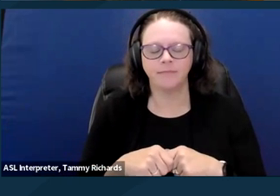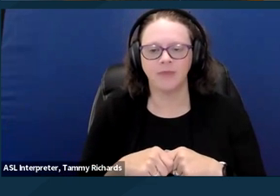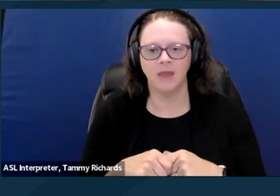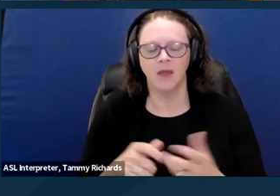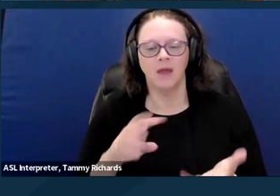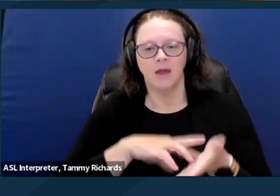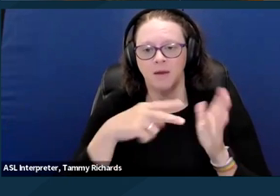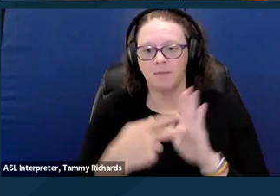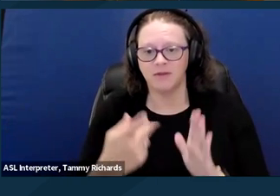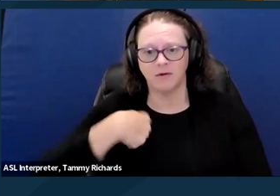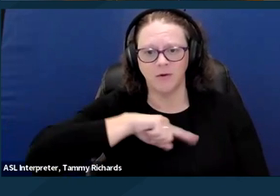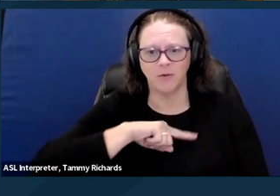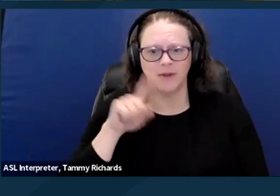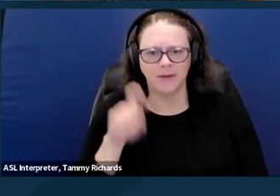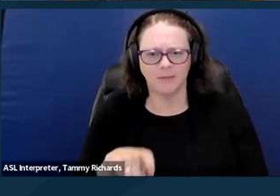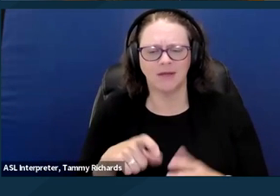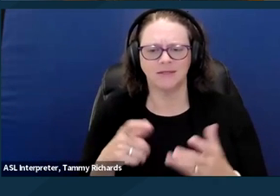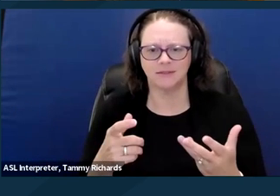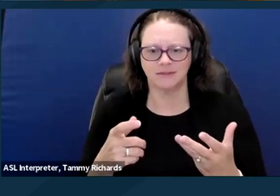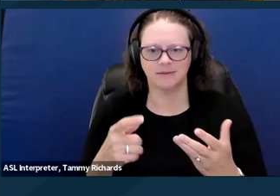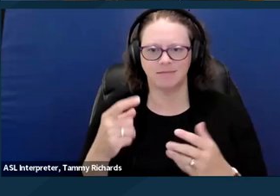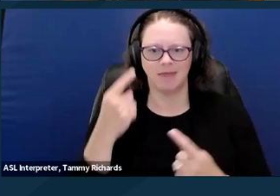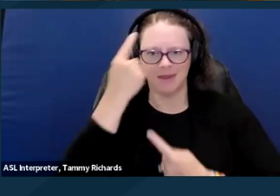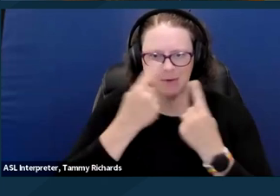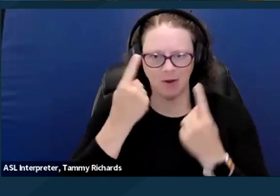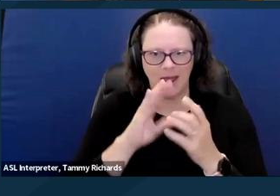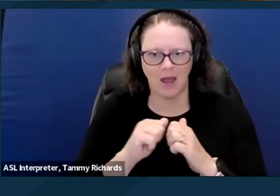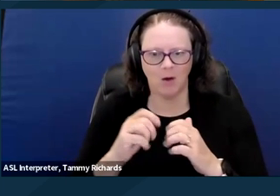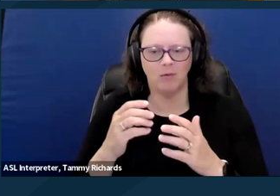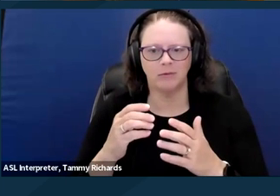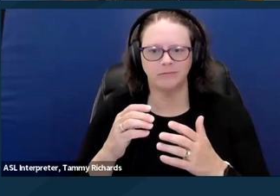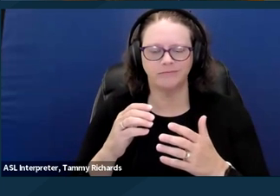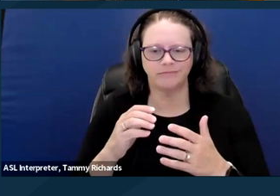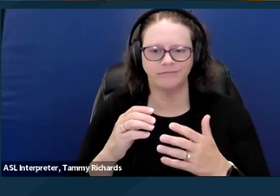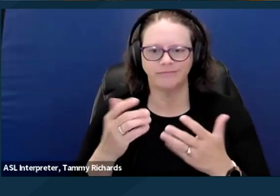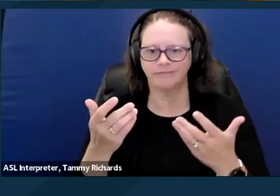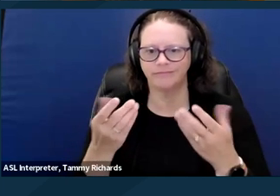and dismantling of ableism in addressing solutions to housing access.